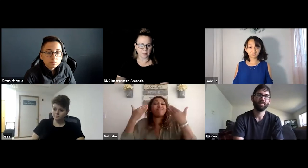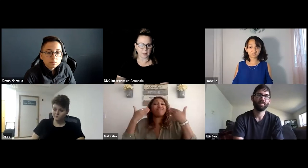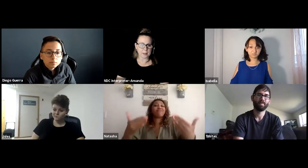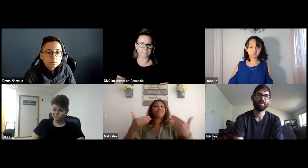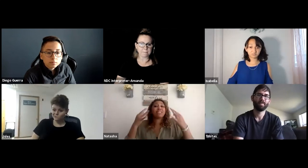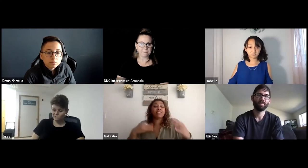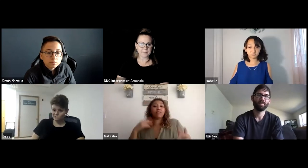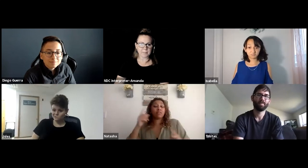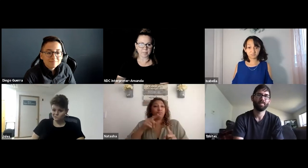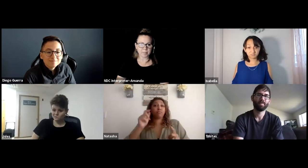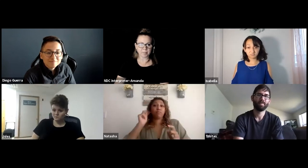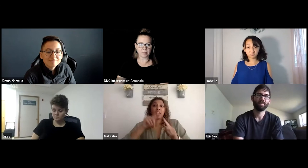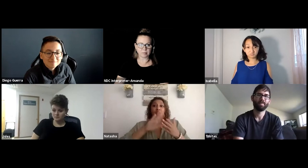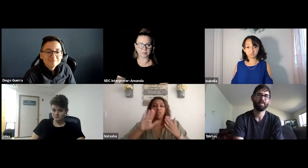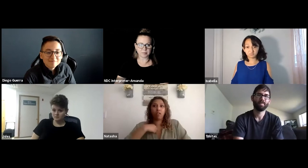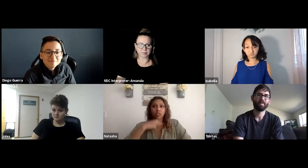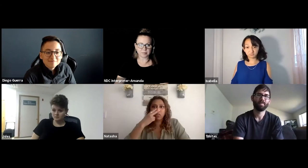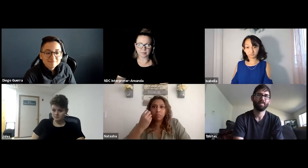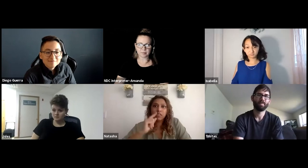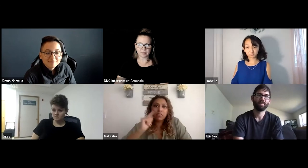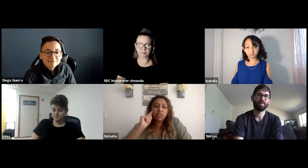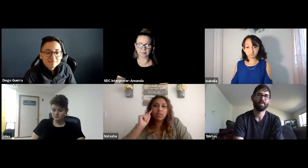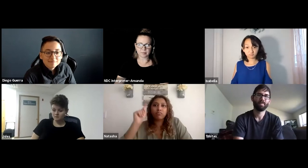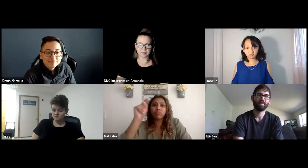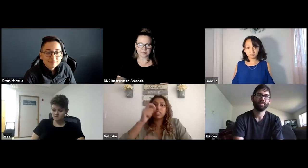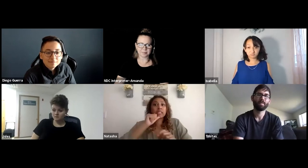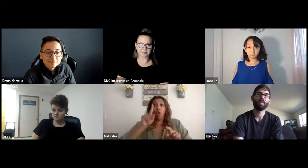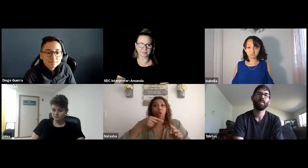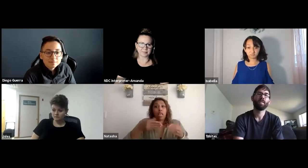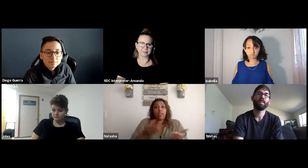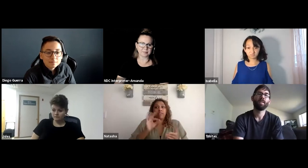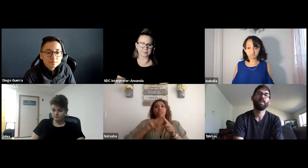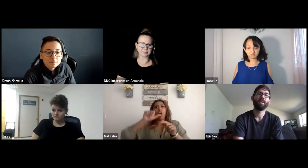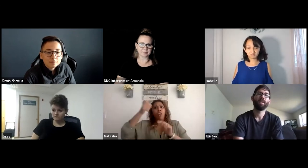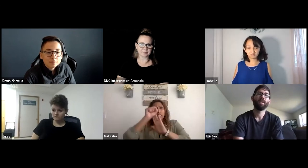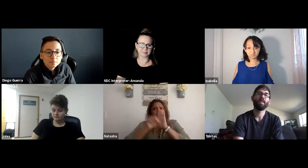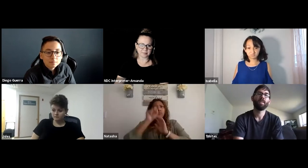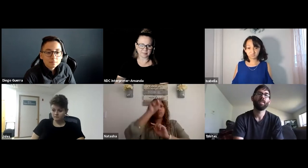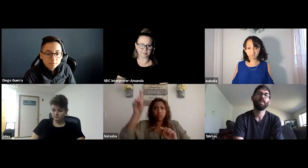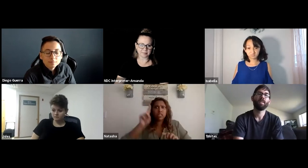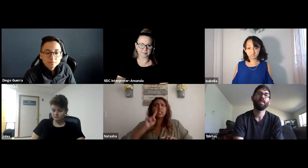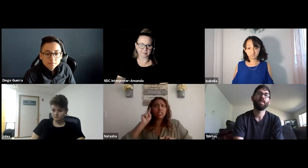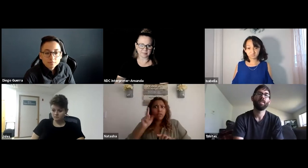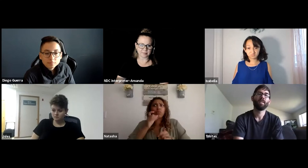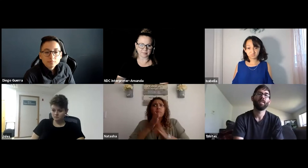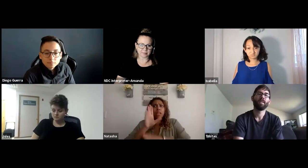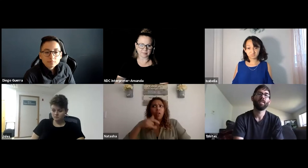get a second degree and that person I interacted with I didn't ask their name but went ahead and